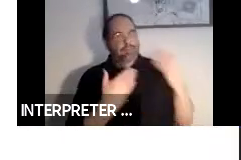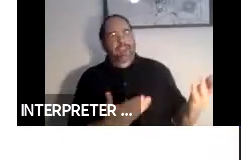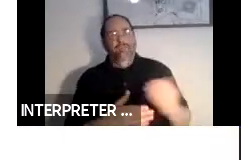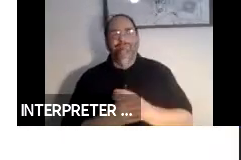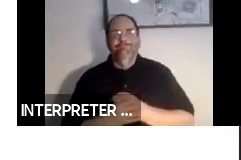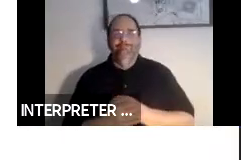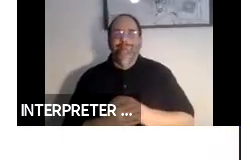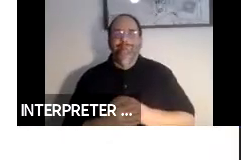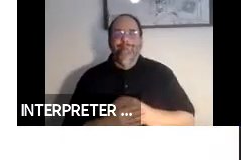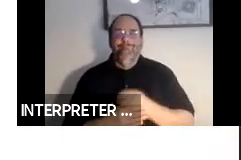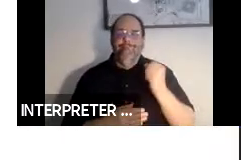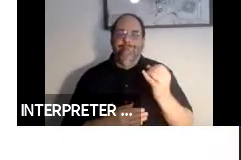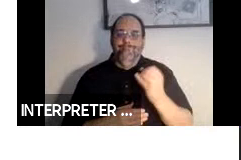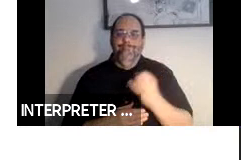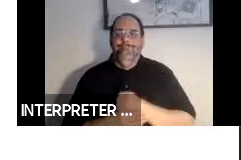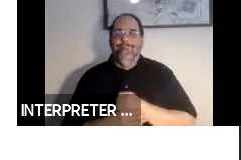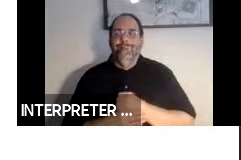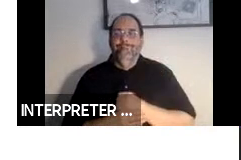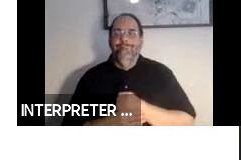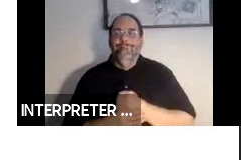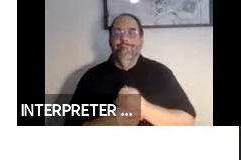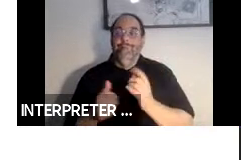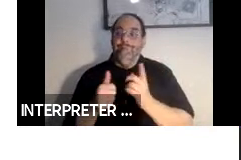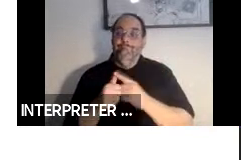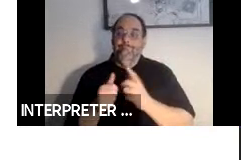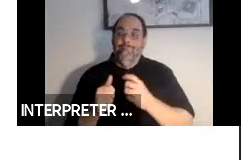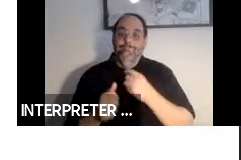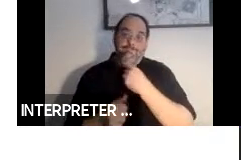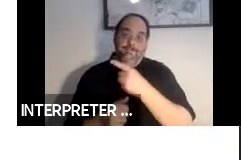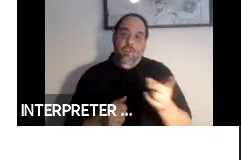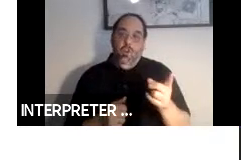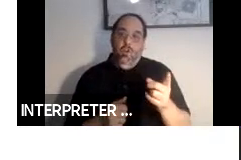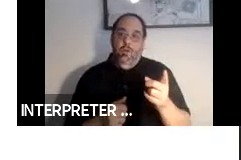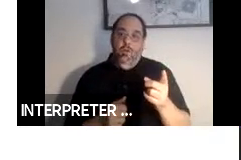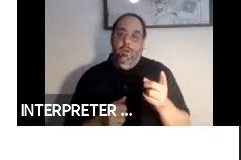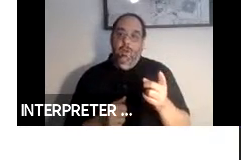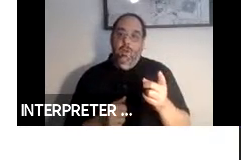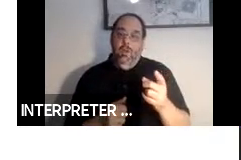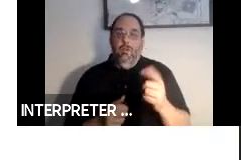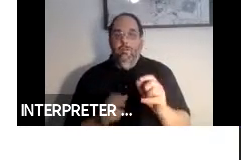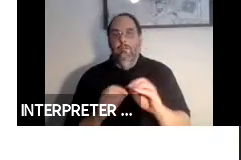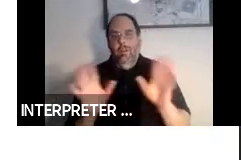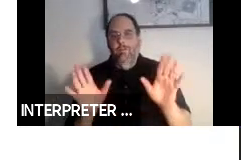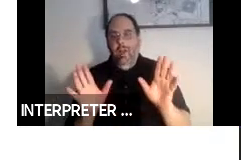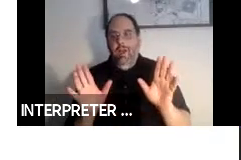So I would like to preface this conversation by making it clear that this sort of work is